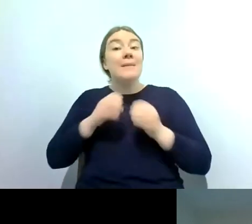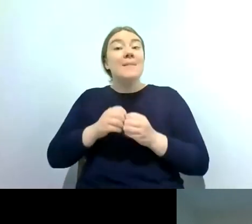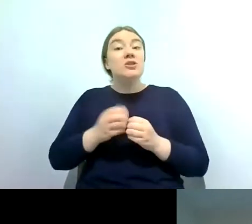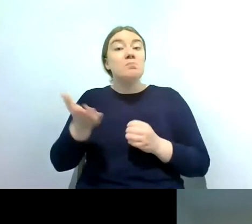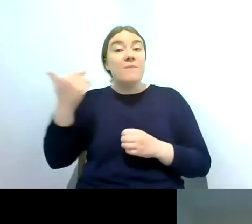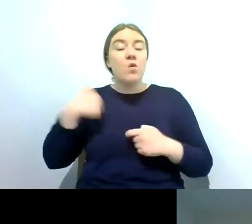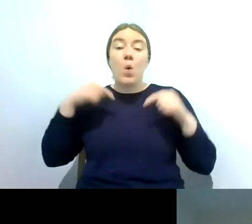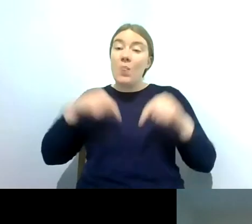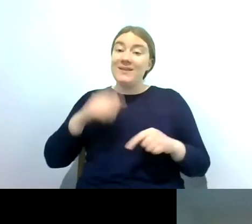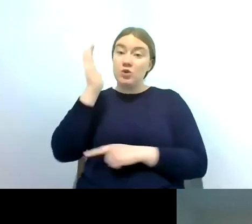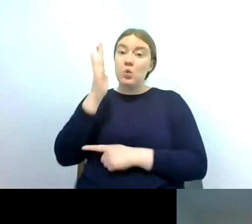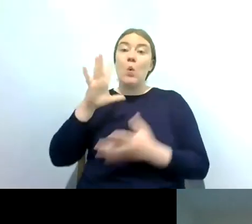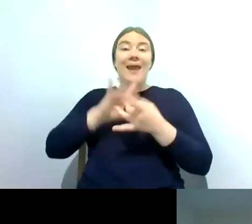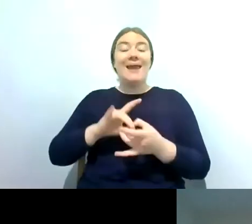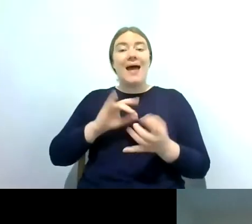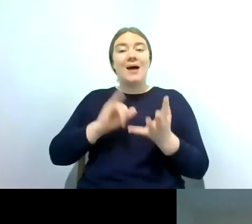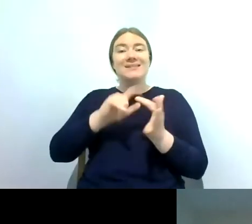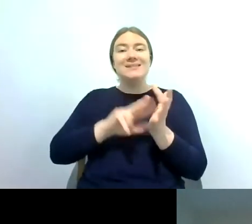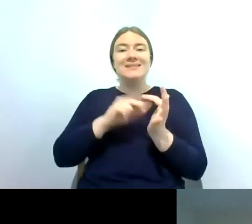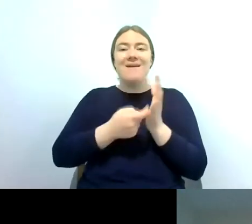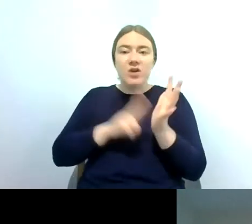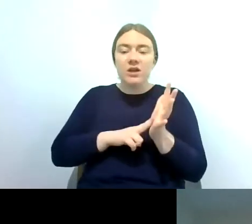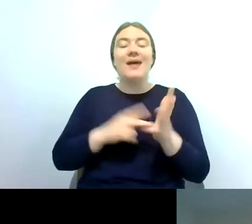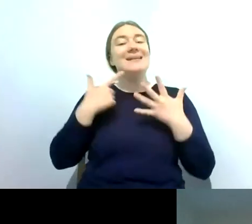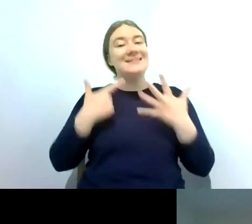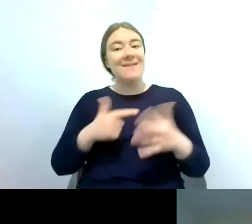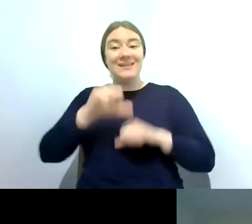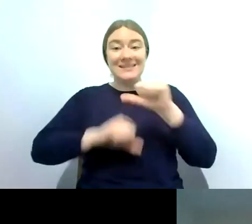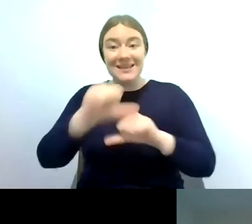which were all about exploring the life beneath the surface of the severn